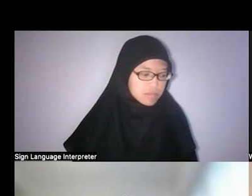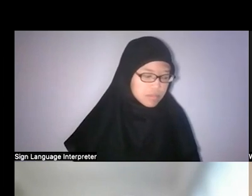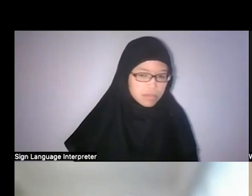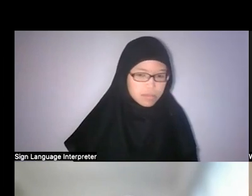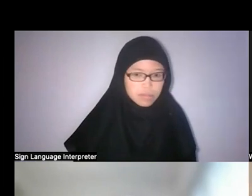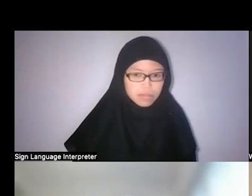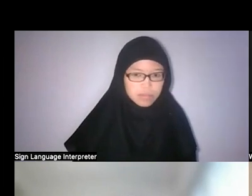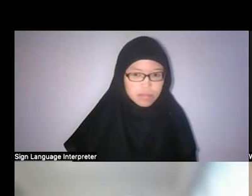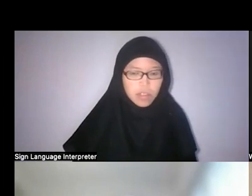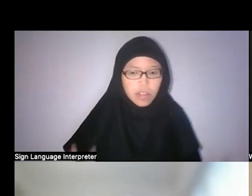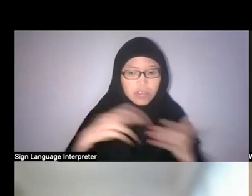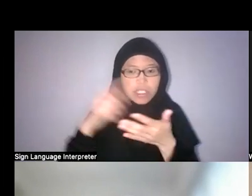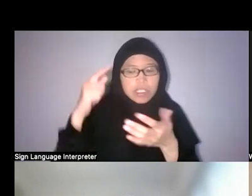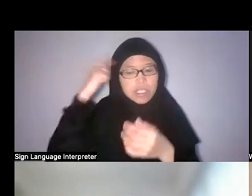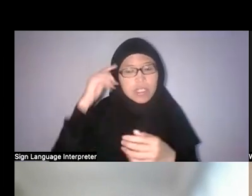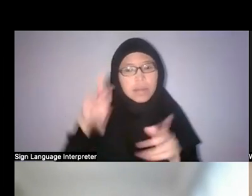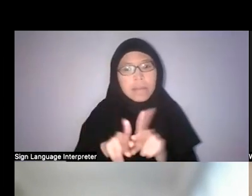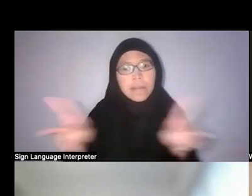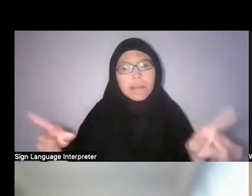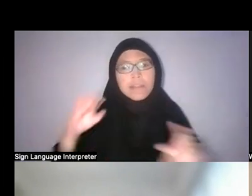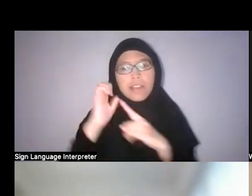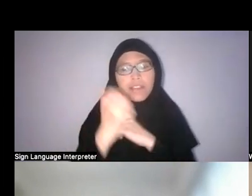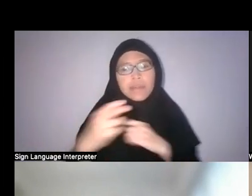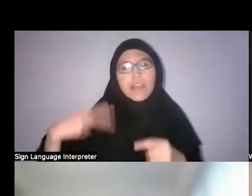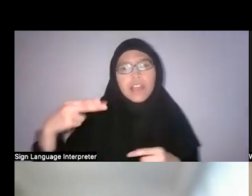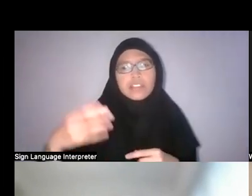rethinking public environmental heritage education, et cetera.